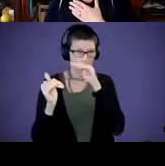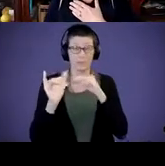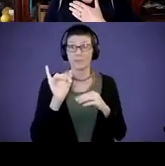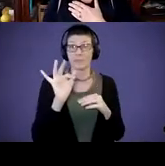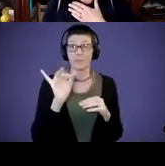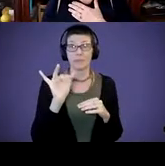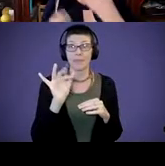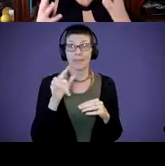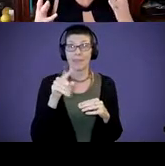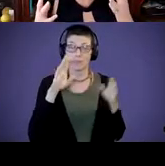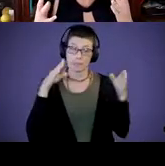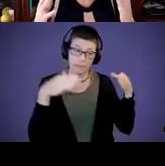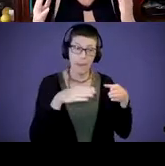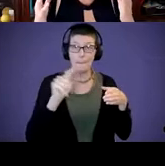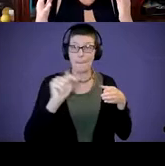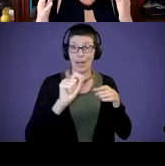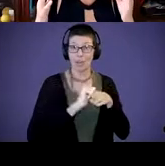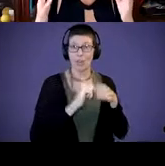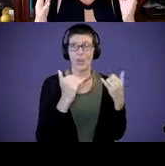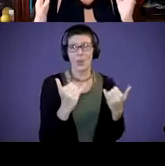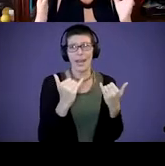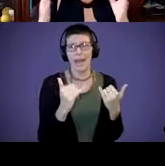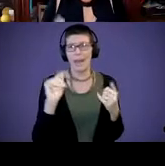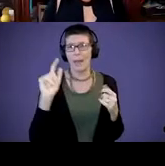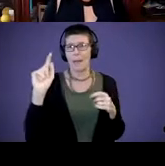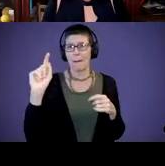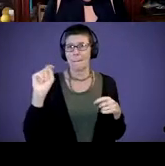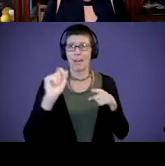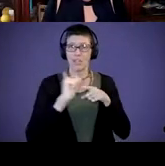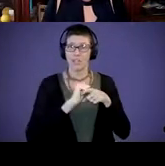potty training. “Right now, potty training is really the only thing I can focus on.